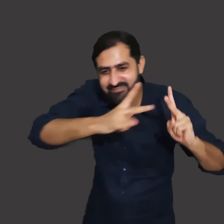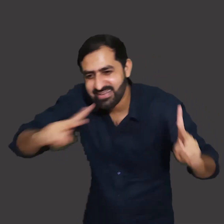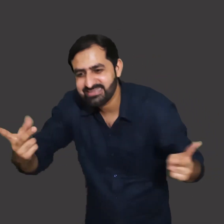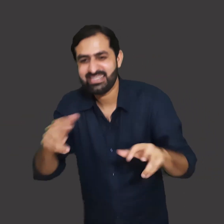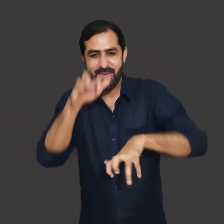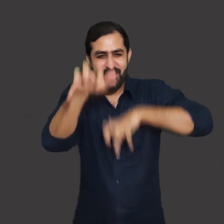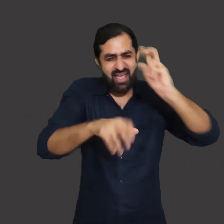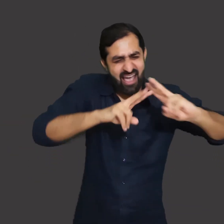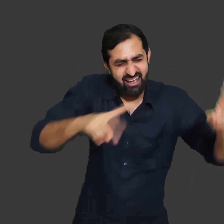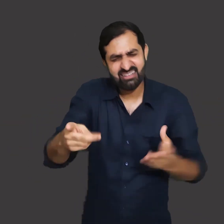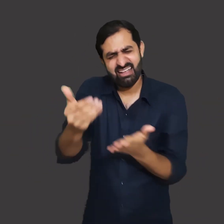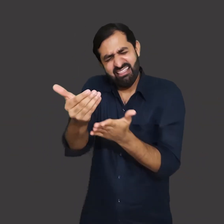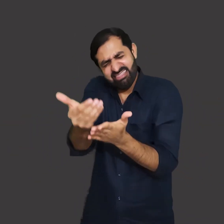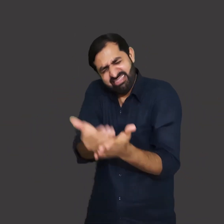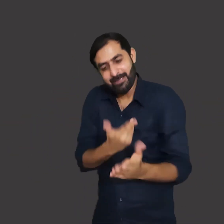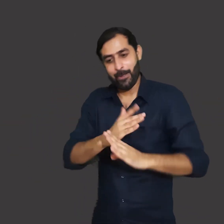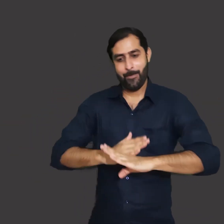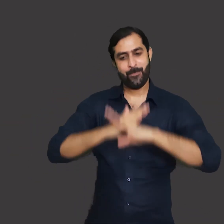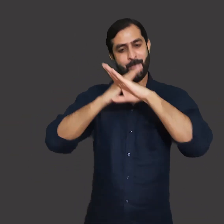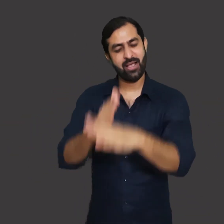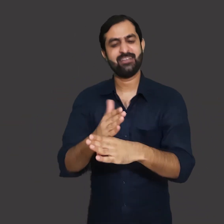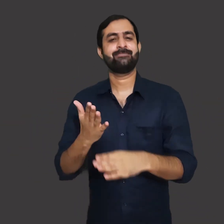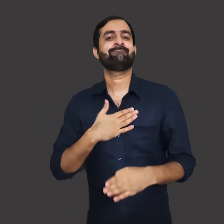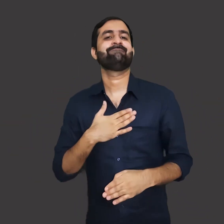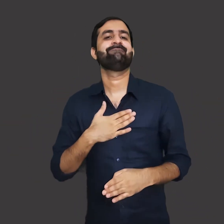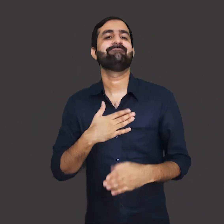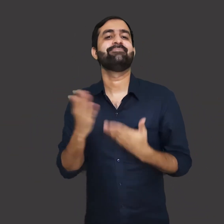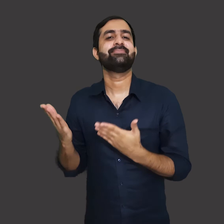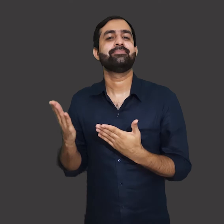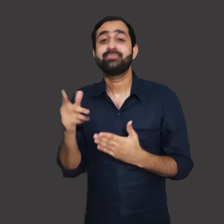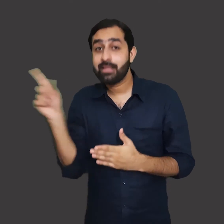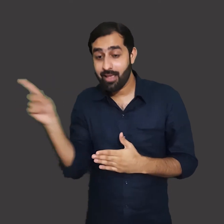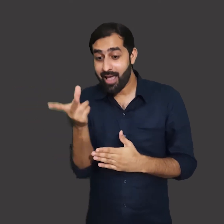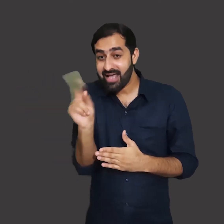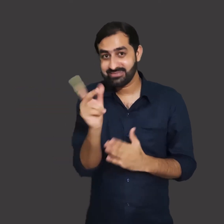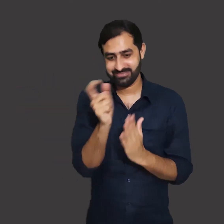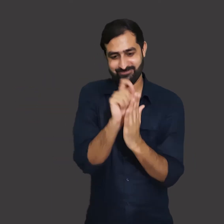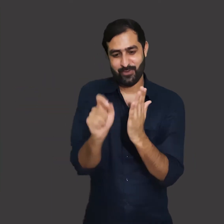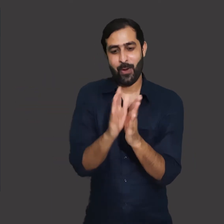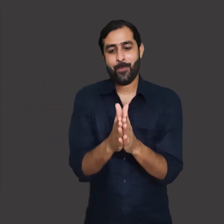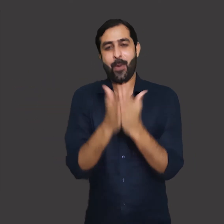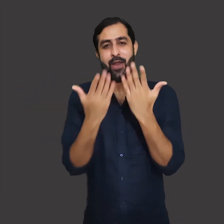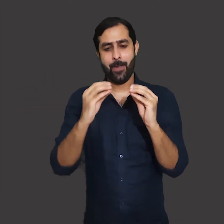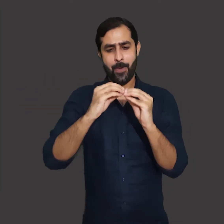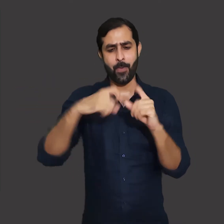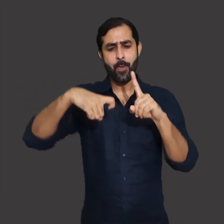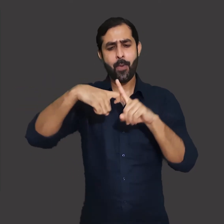for the protection and safety of environment. In her book, Arundhati Roy has written an essay